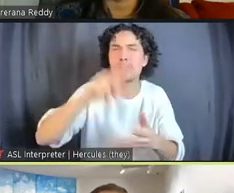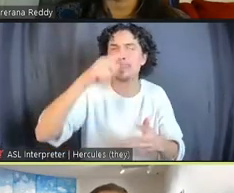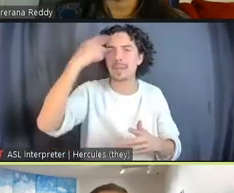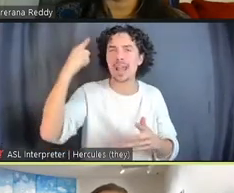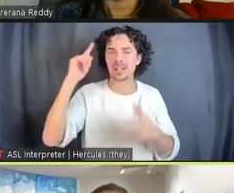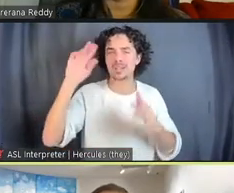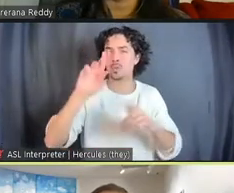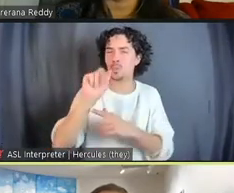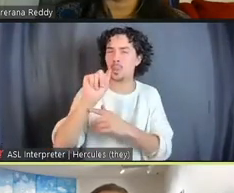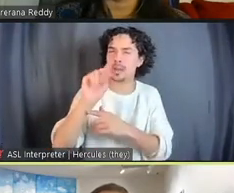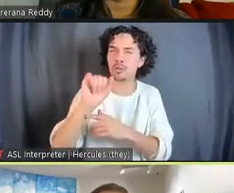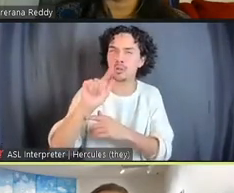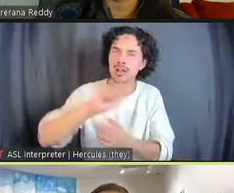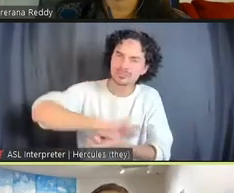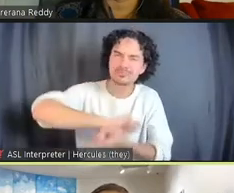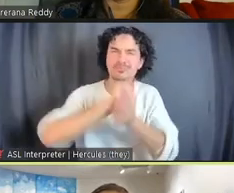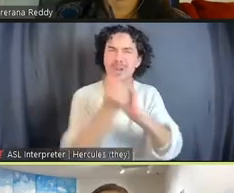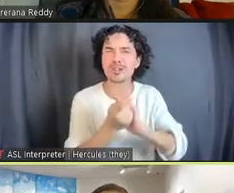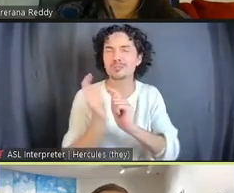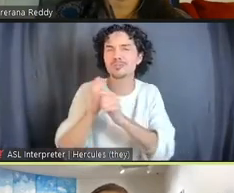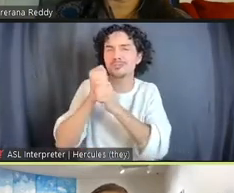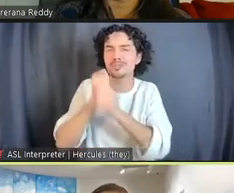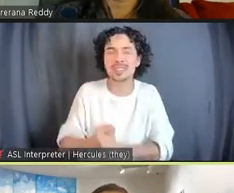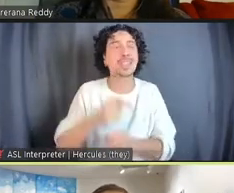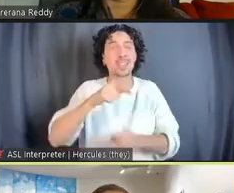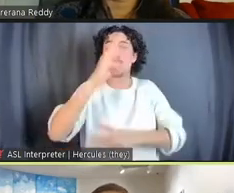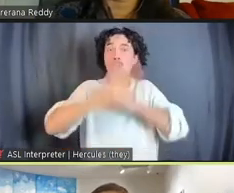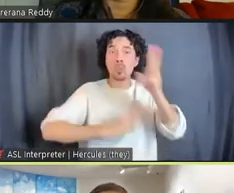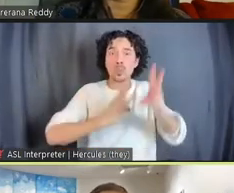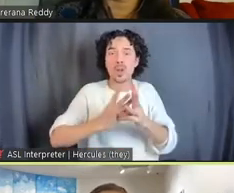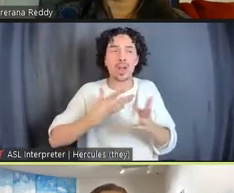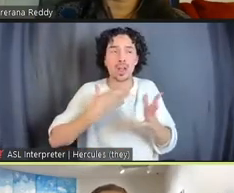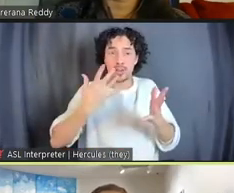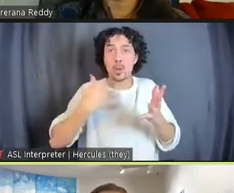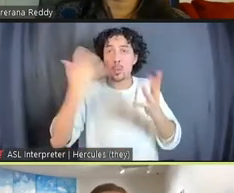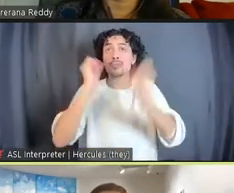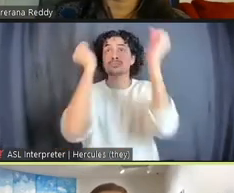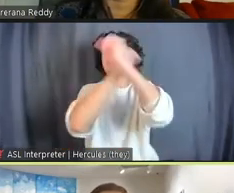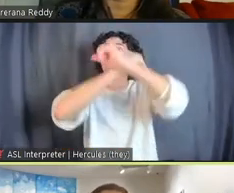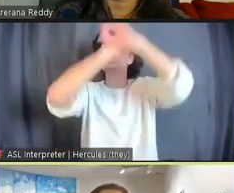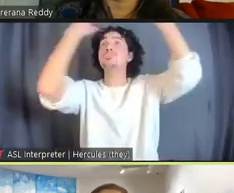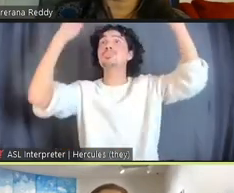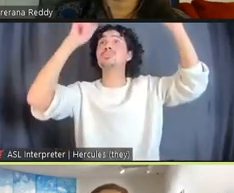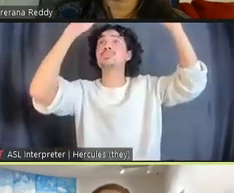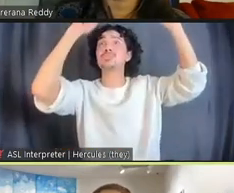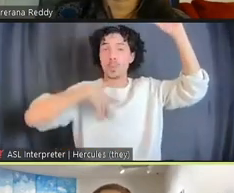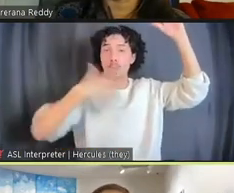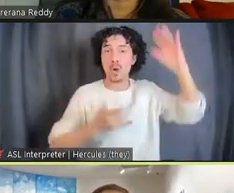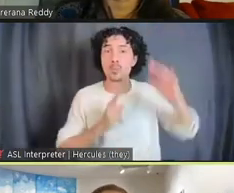to dream the world that we want to live in, and for me, we have to dream it from whatever site we're occupying.